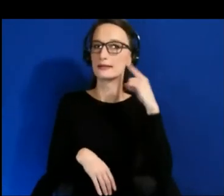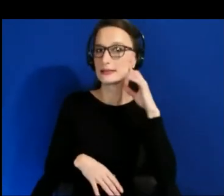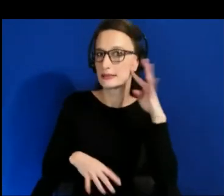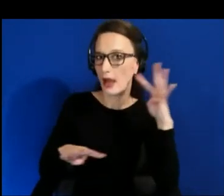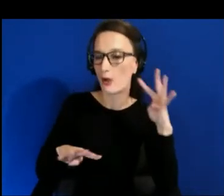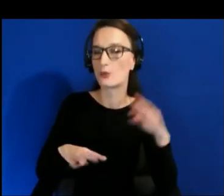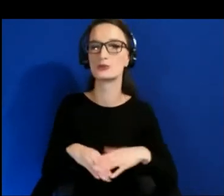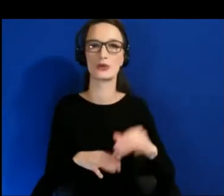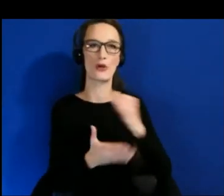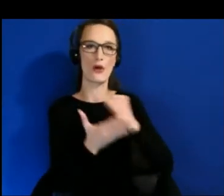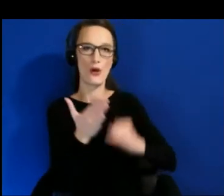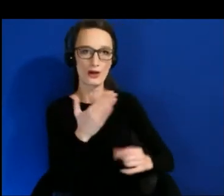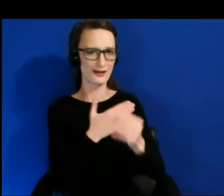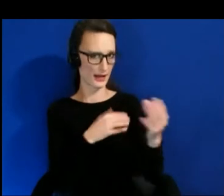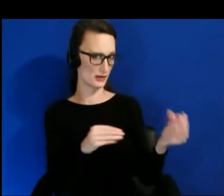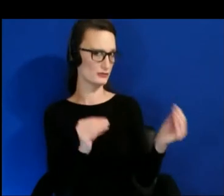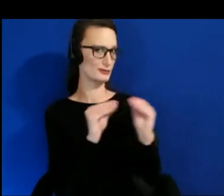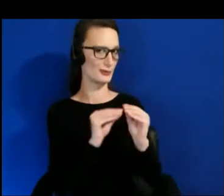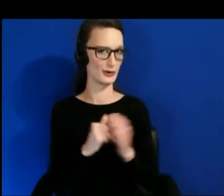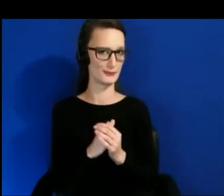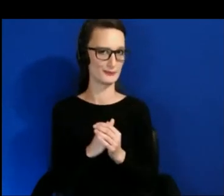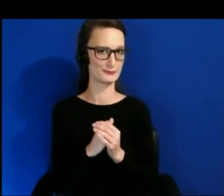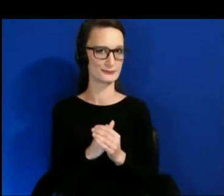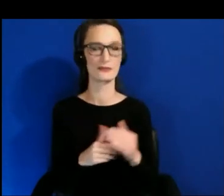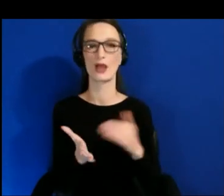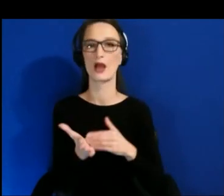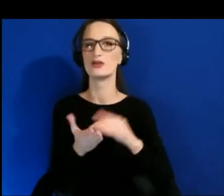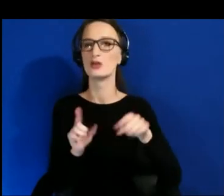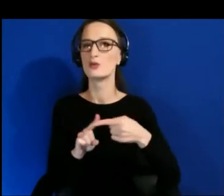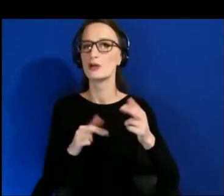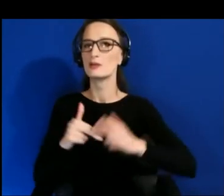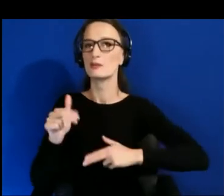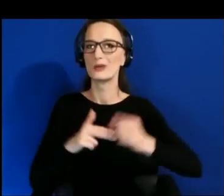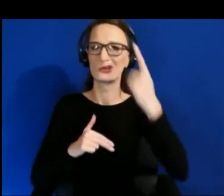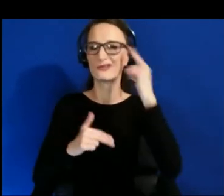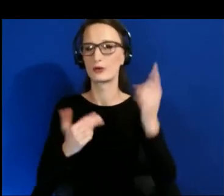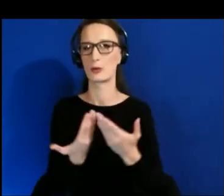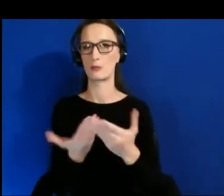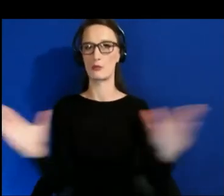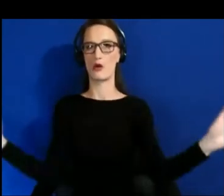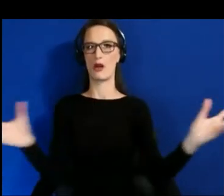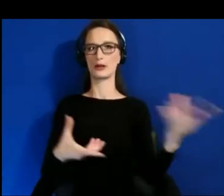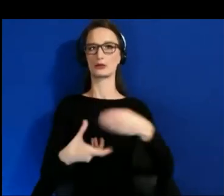Often, when building for a broader inclusion, you end up making the application more comfortable for all audiences.